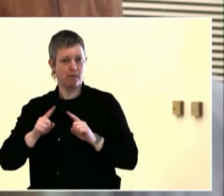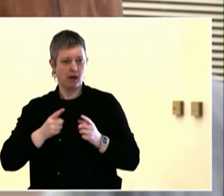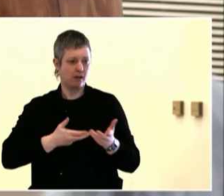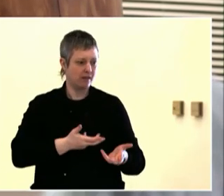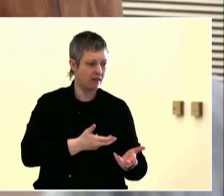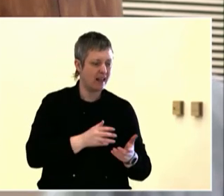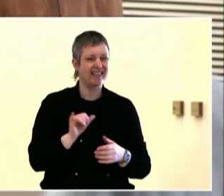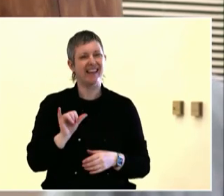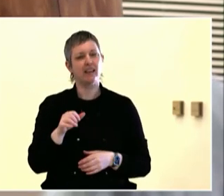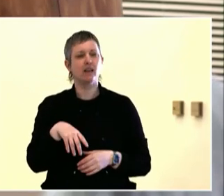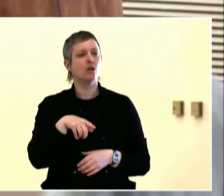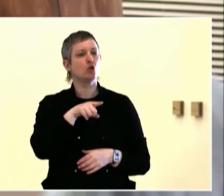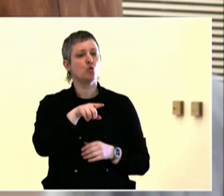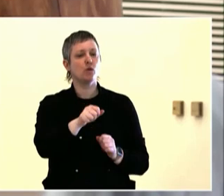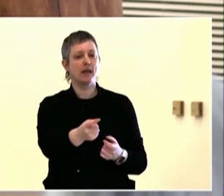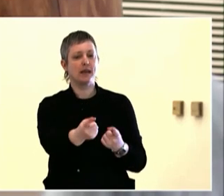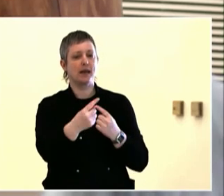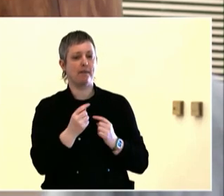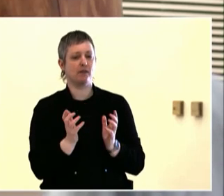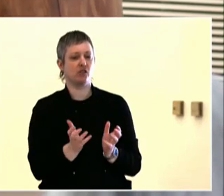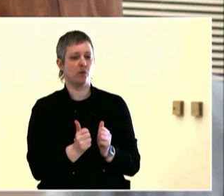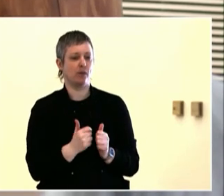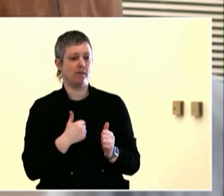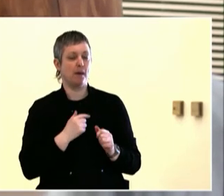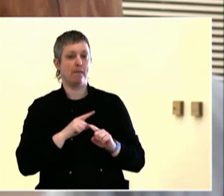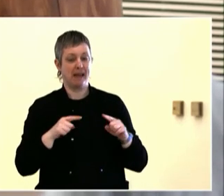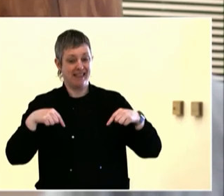loved, the continuum of engagement.